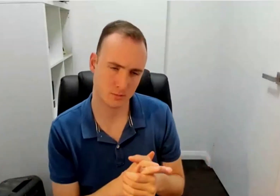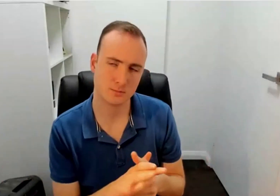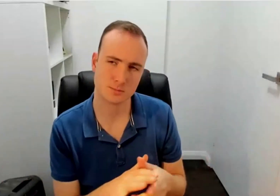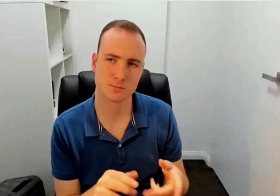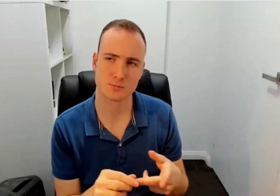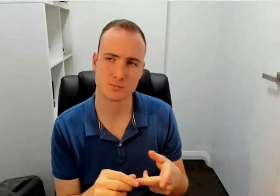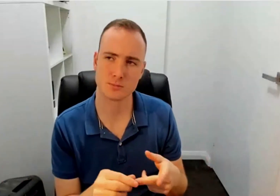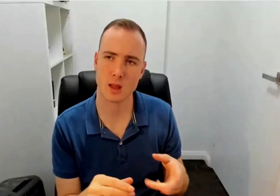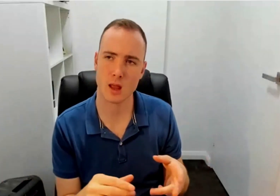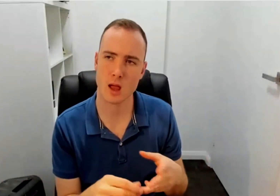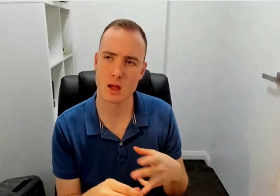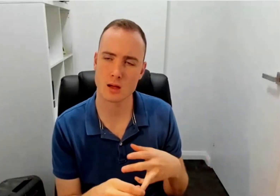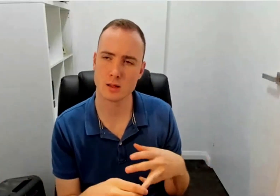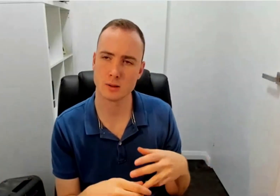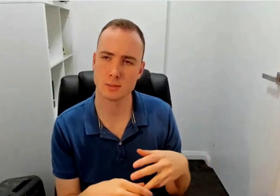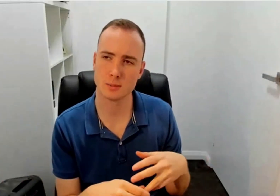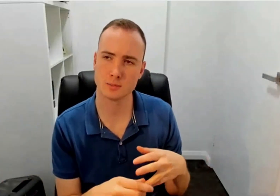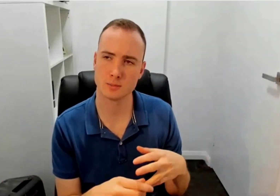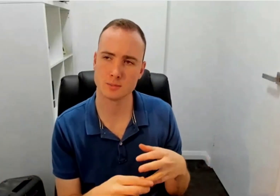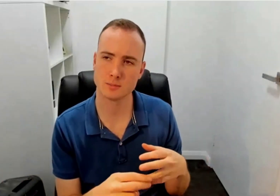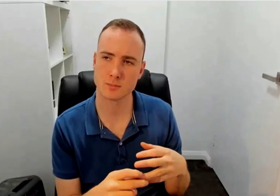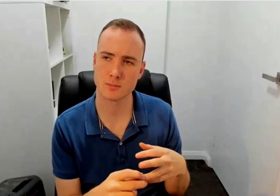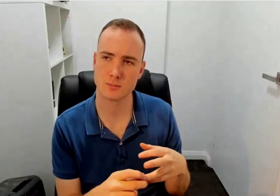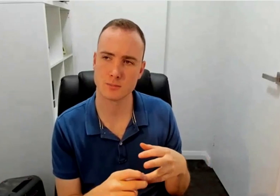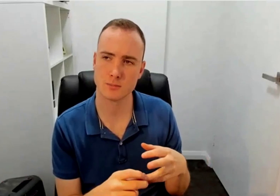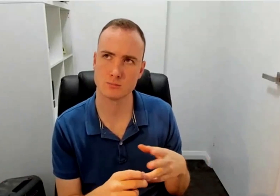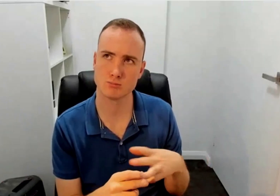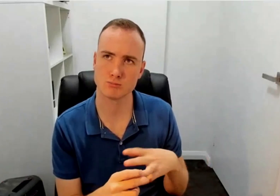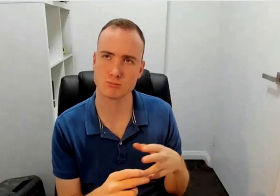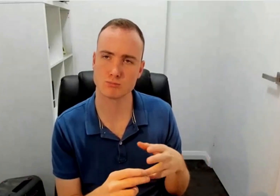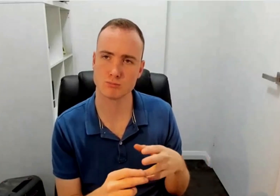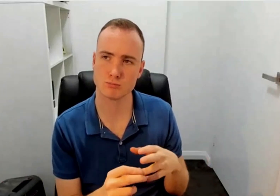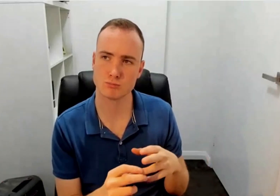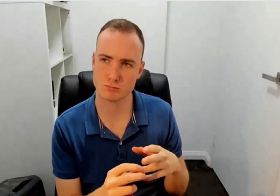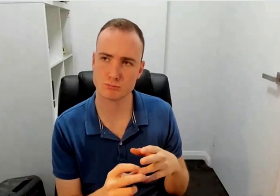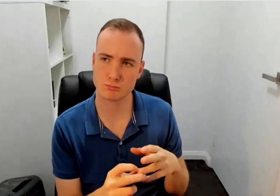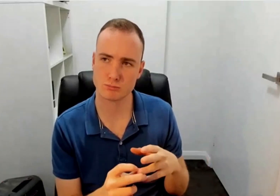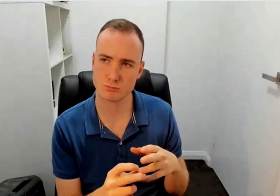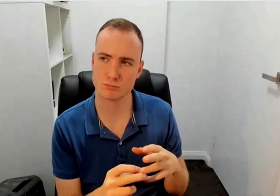How we can um, yeah set it up so we can concentrate the way we need to